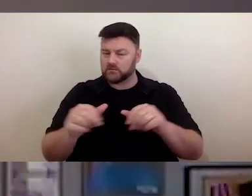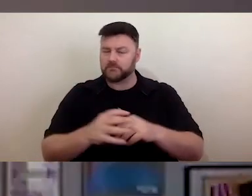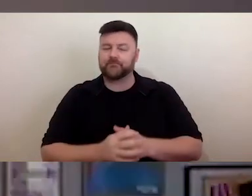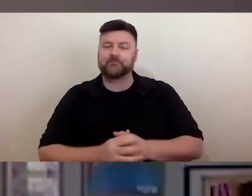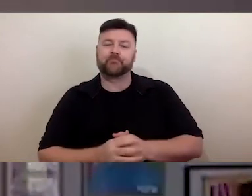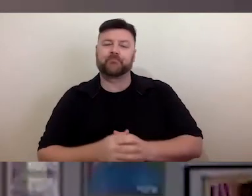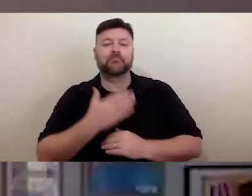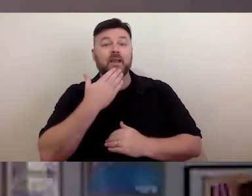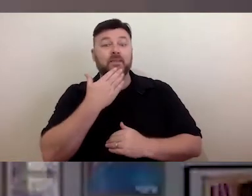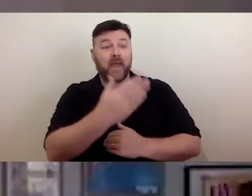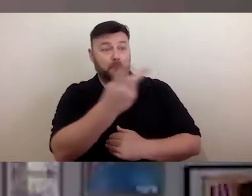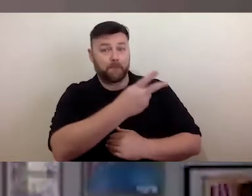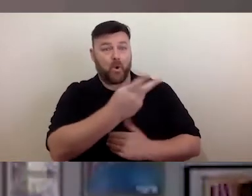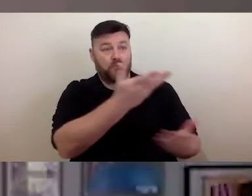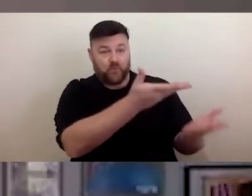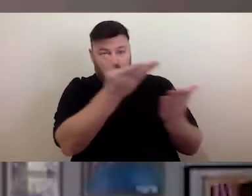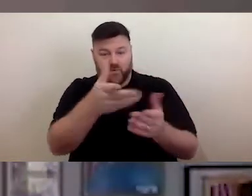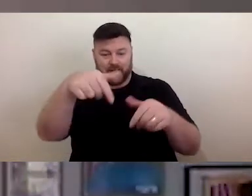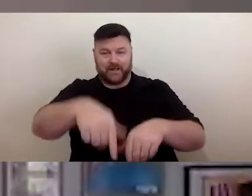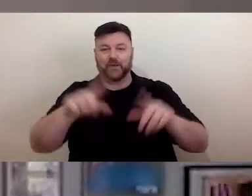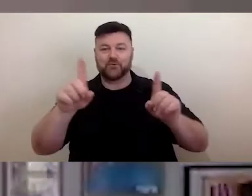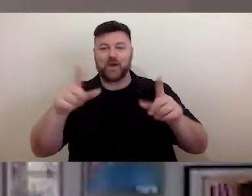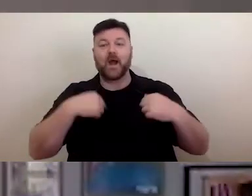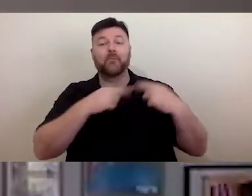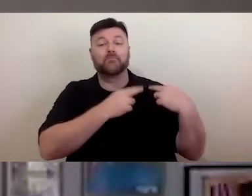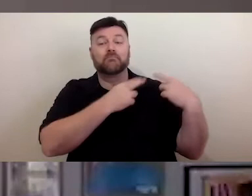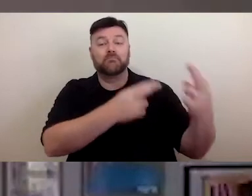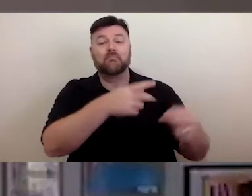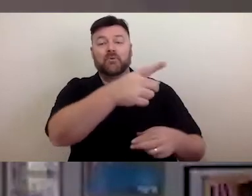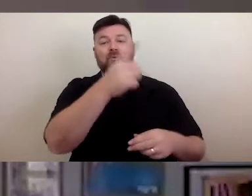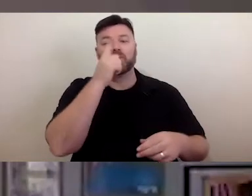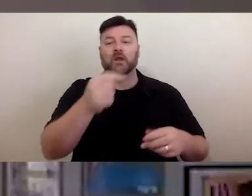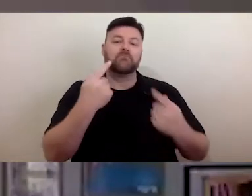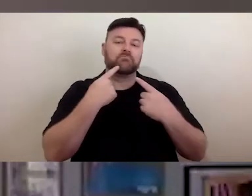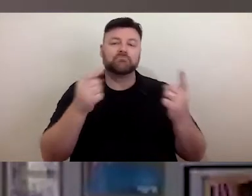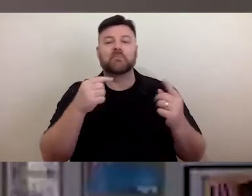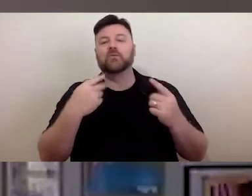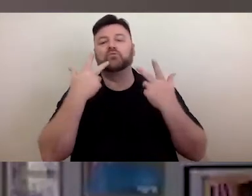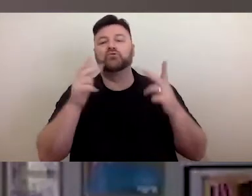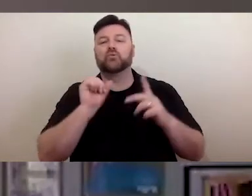I'll now hand over to you and share your PowerPoint slides. Thank you. Do you